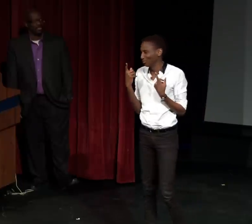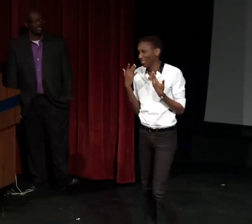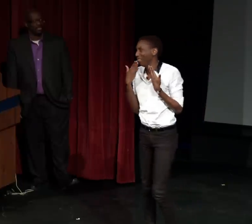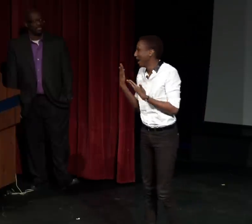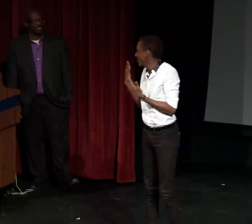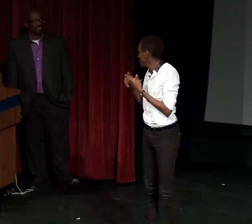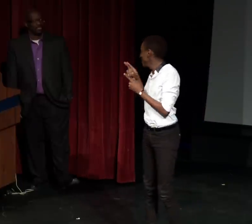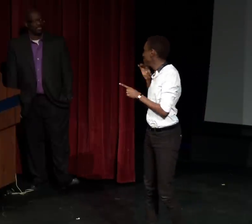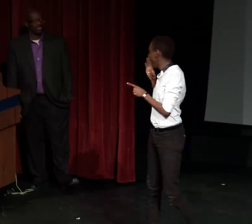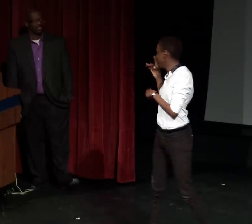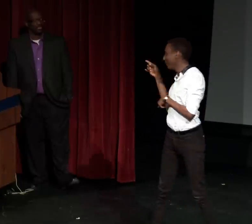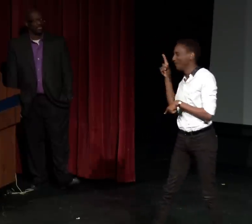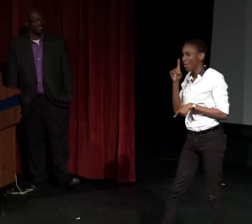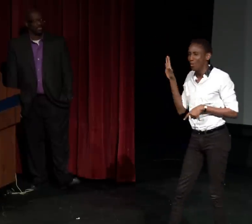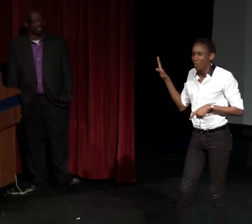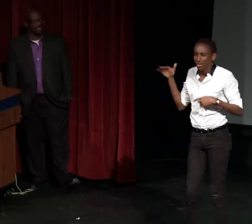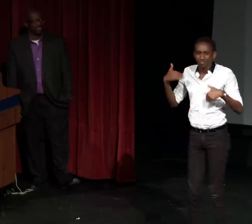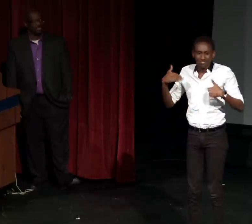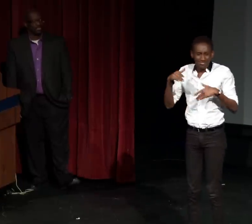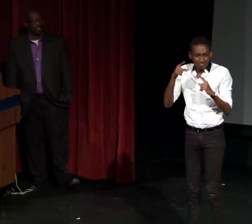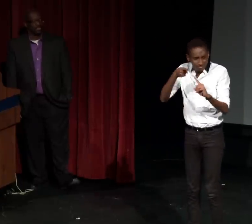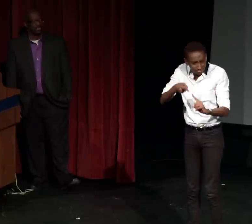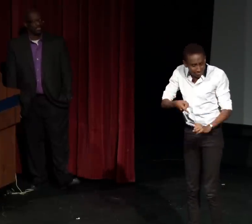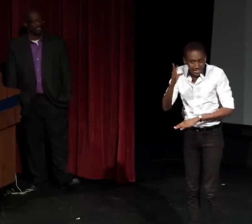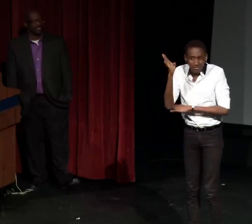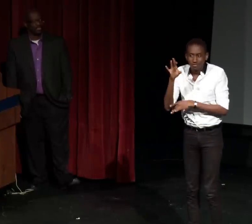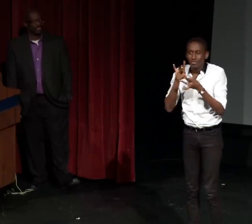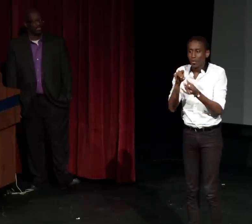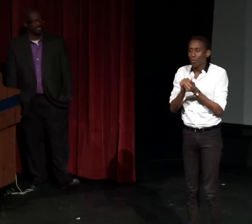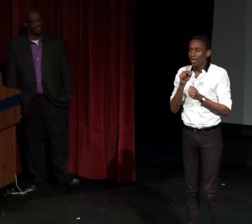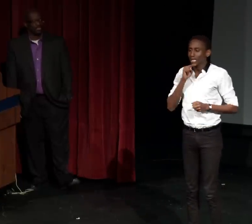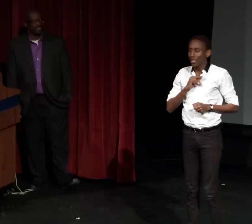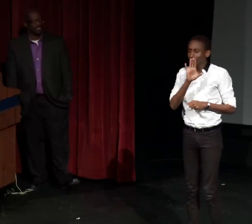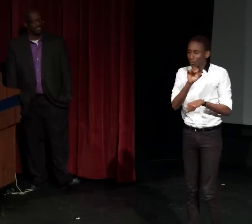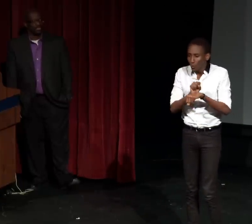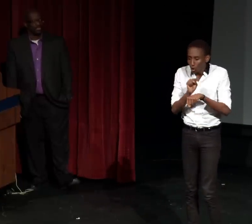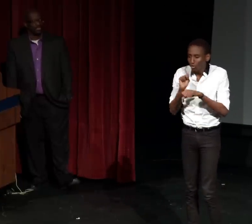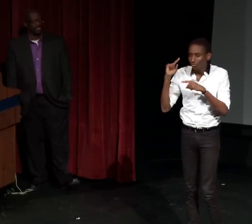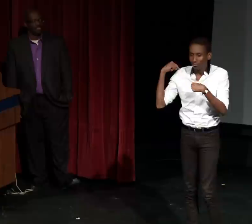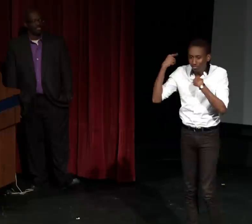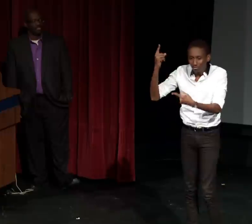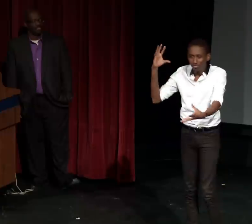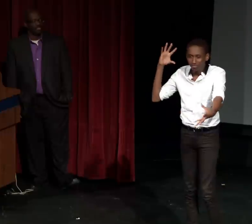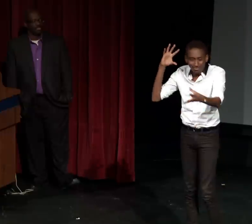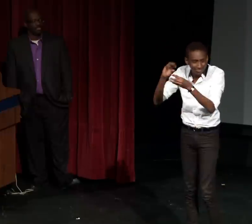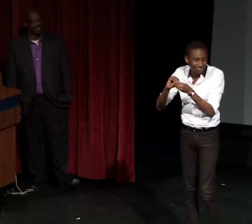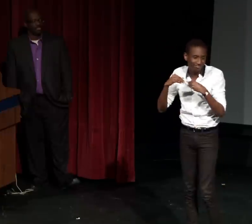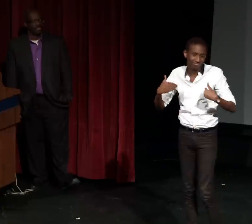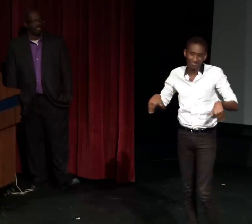I am the Chair of the Office of Diversity for the Student Body Government. I enjoyed this presentation showing the body of work